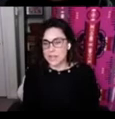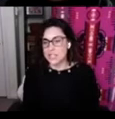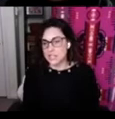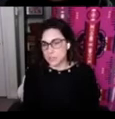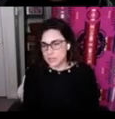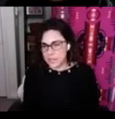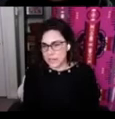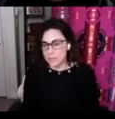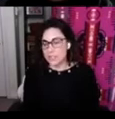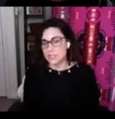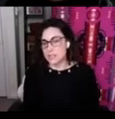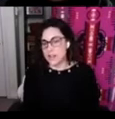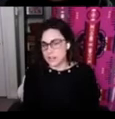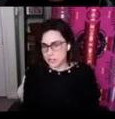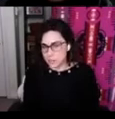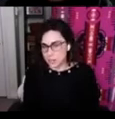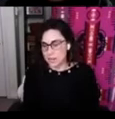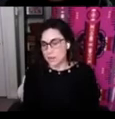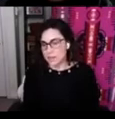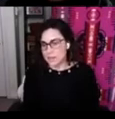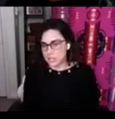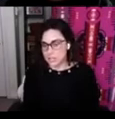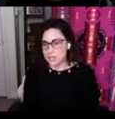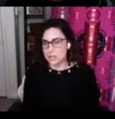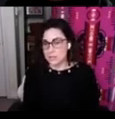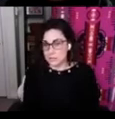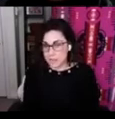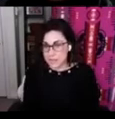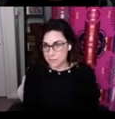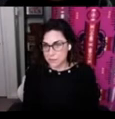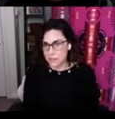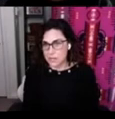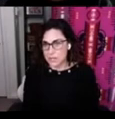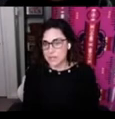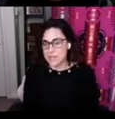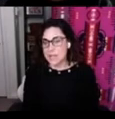Kenjgewin Teg which is an Anishinaabe organization that serves many different communities